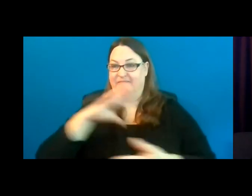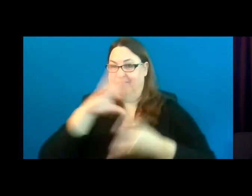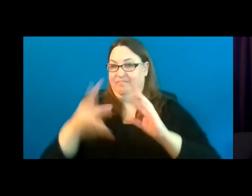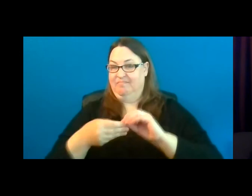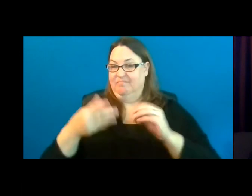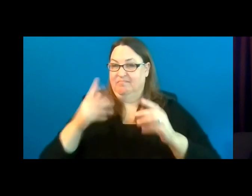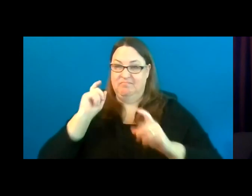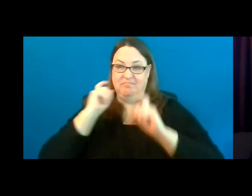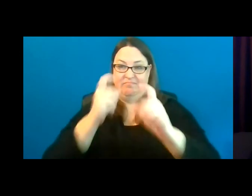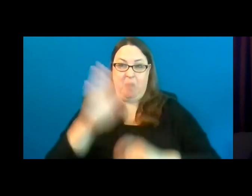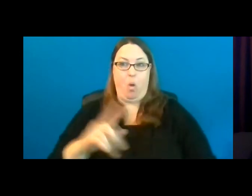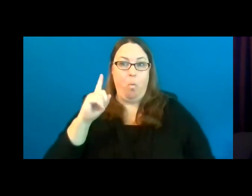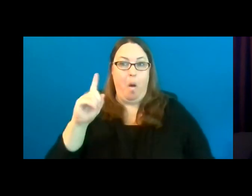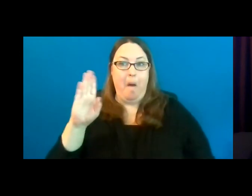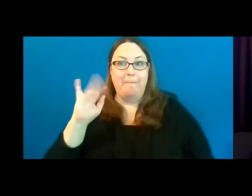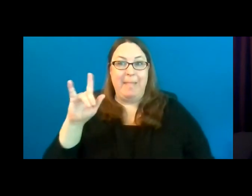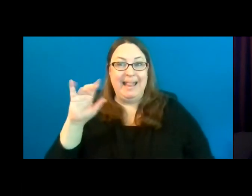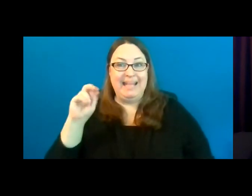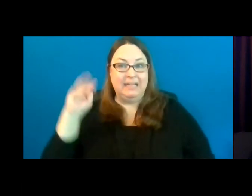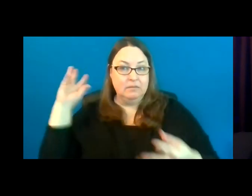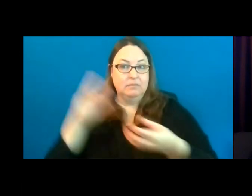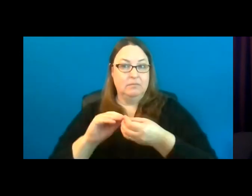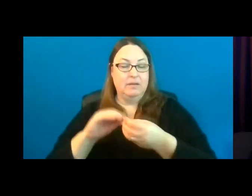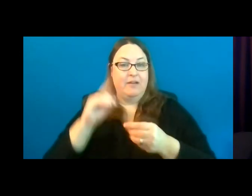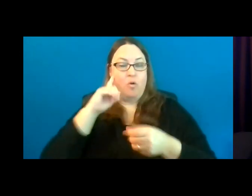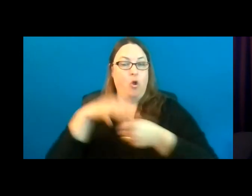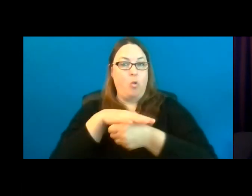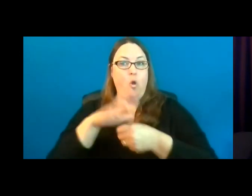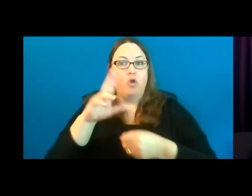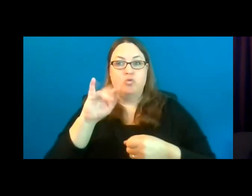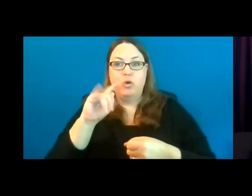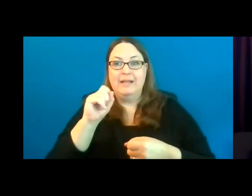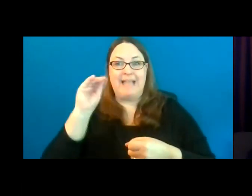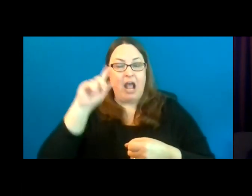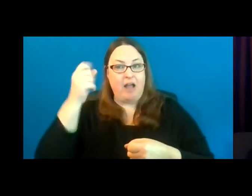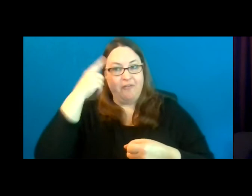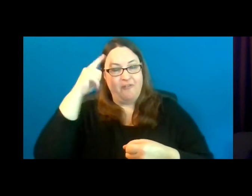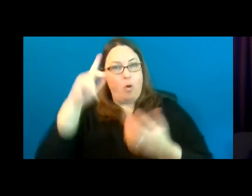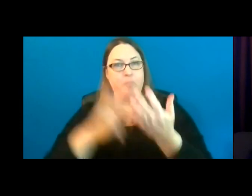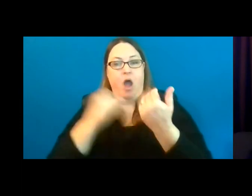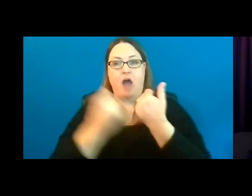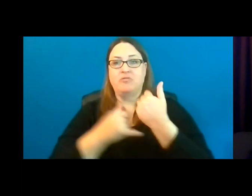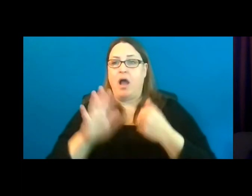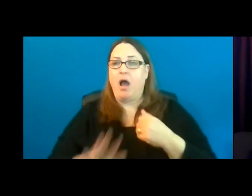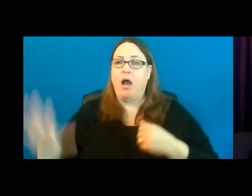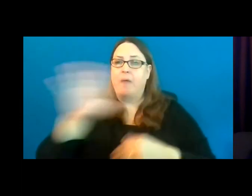over $1 billion in grants to local units of government and state agencies for projects throughout all 83 Michigan counties.